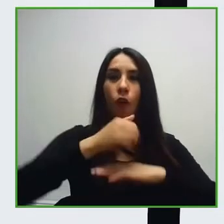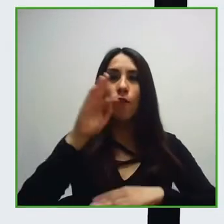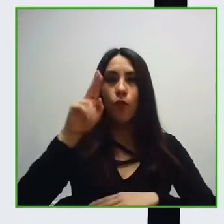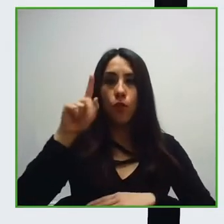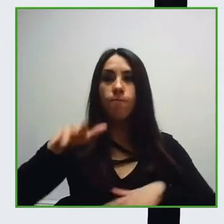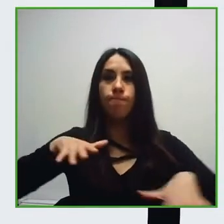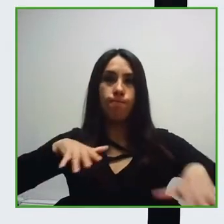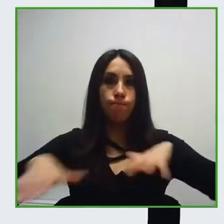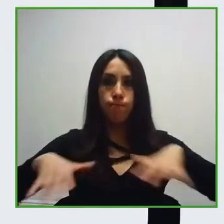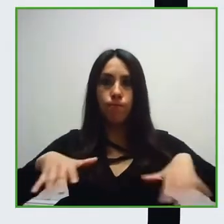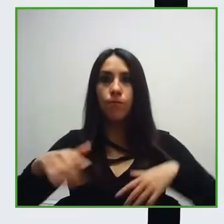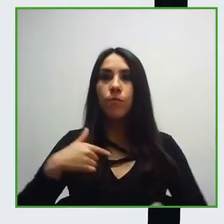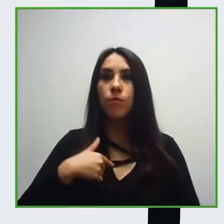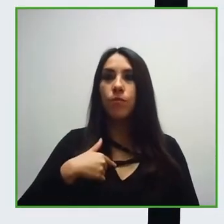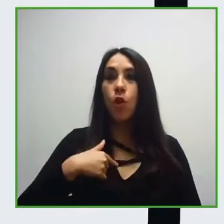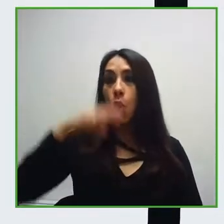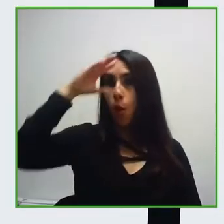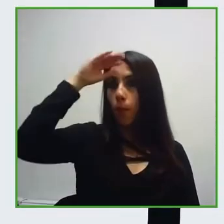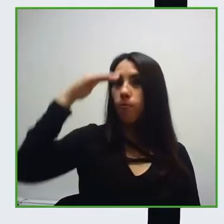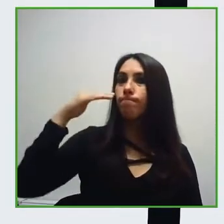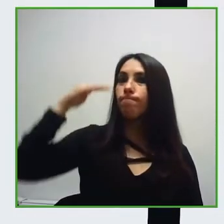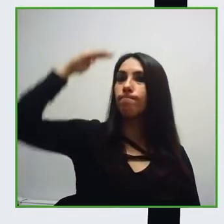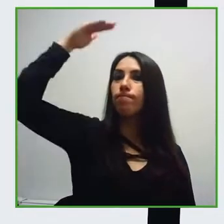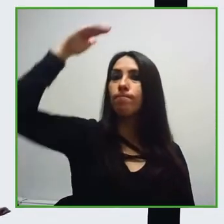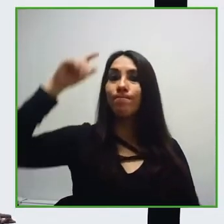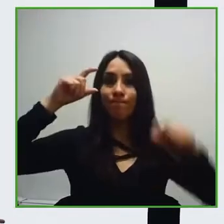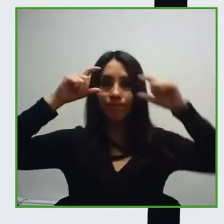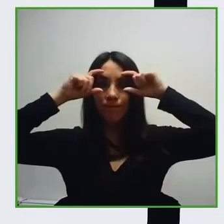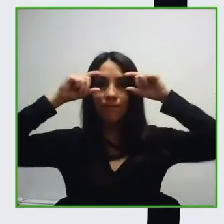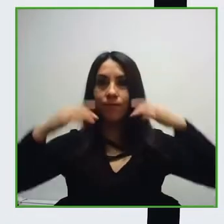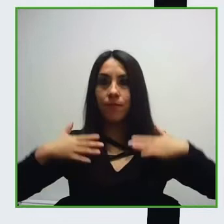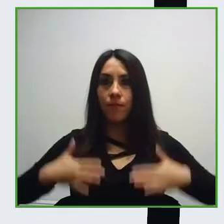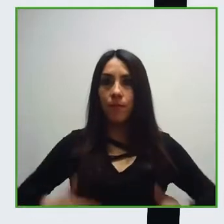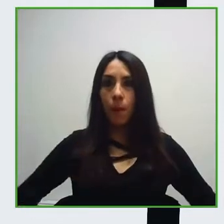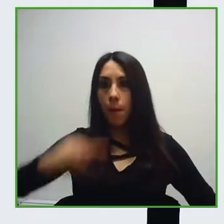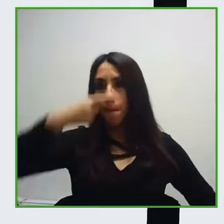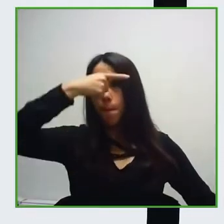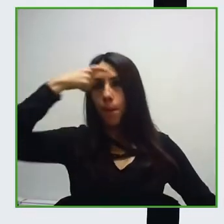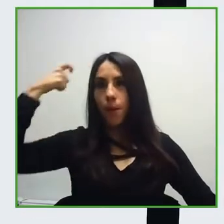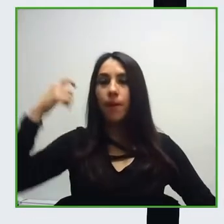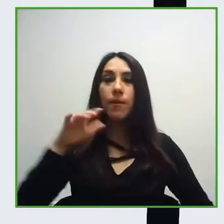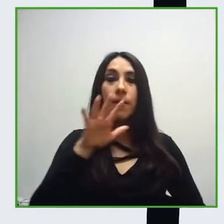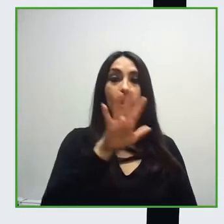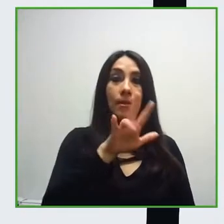tall and I’m wearing glasses and I’m 53 years old. Good morning or good afternoon.